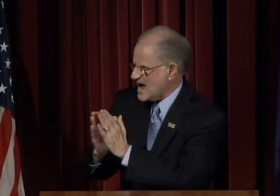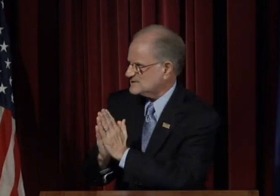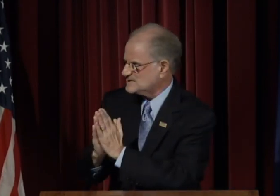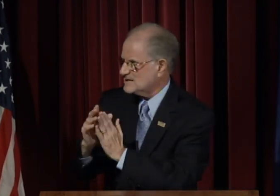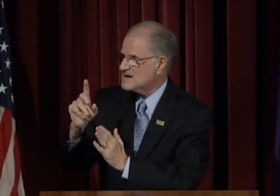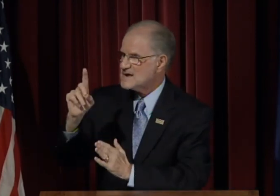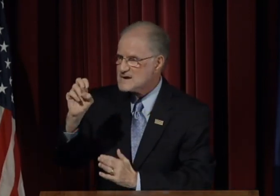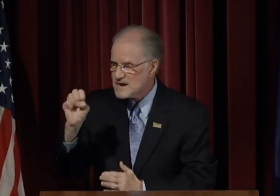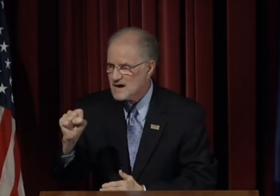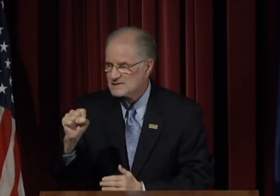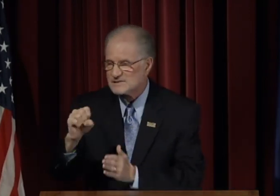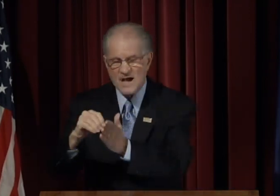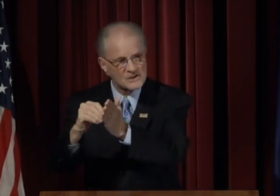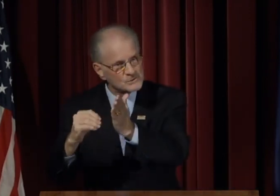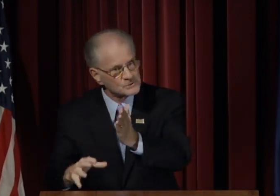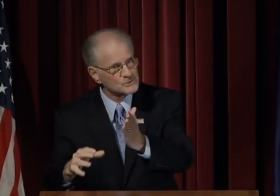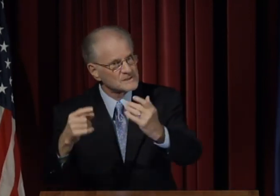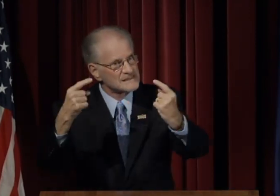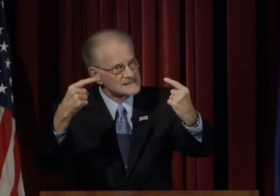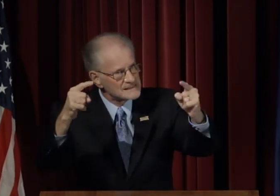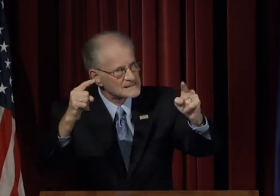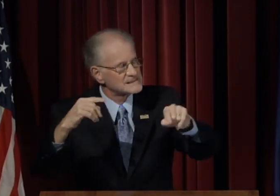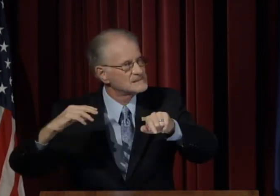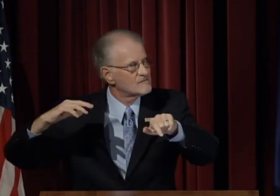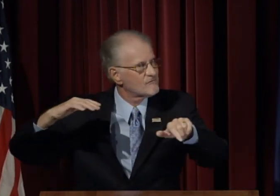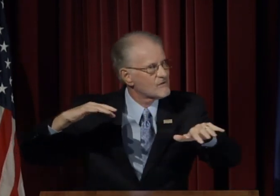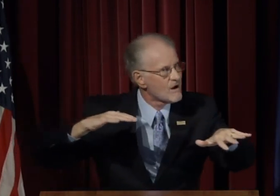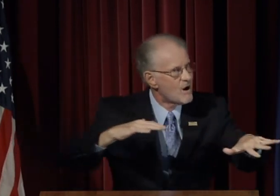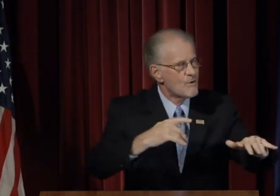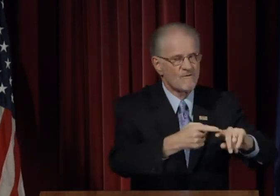We can ask, does student success flow